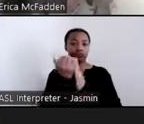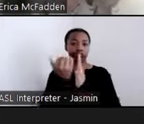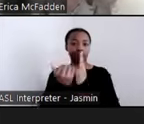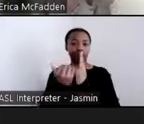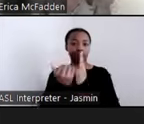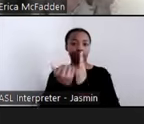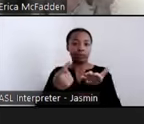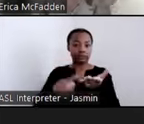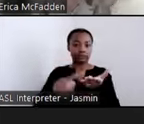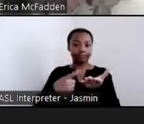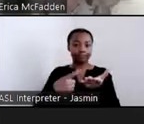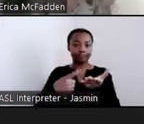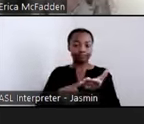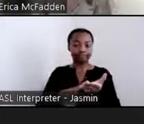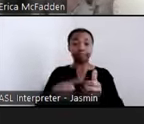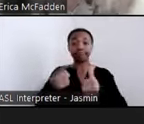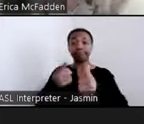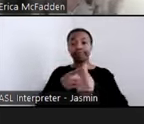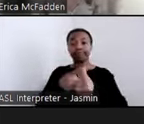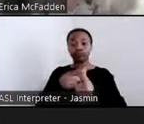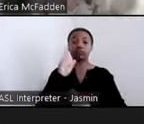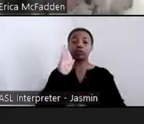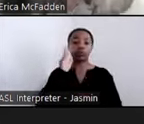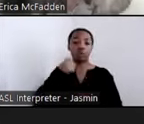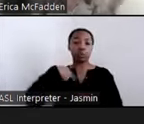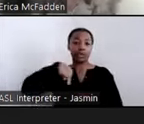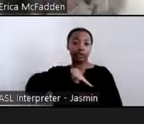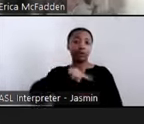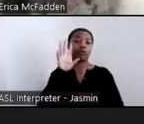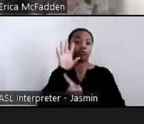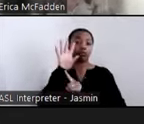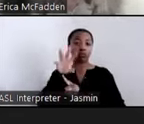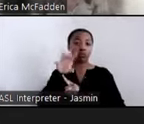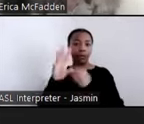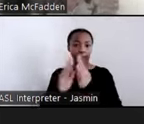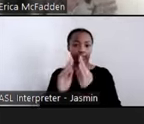meeting is being recorded. By staying to participate, you are consenting to the